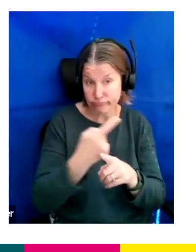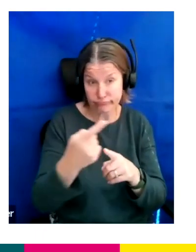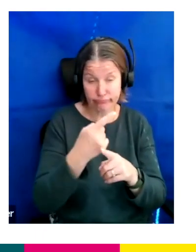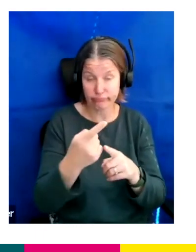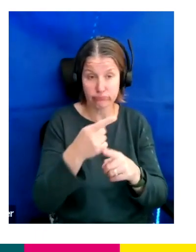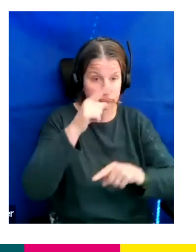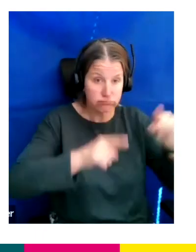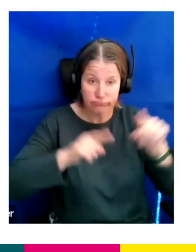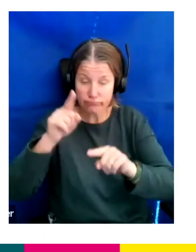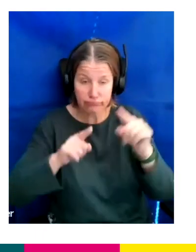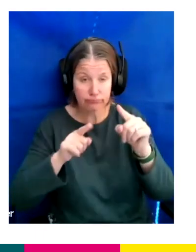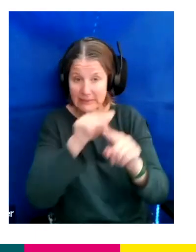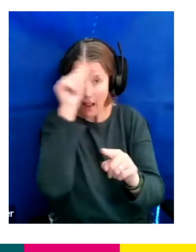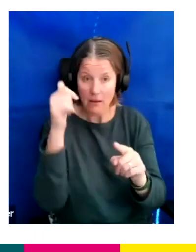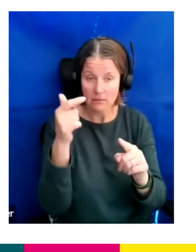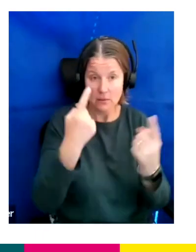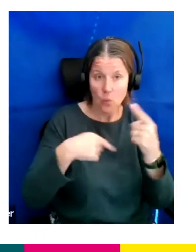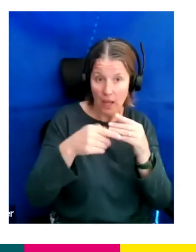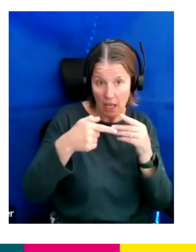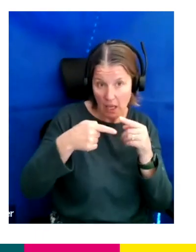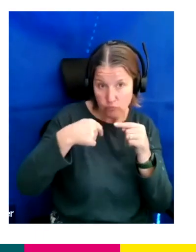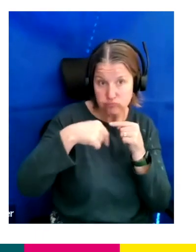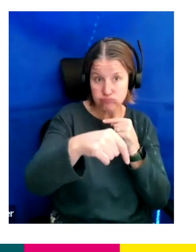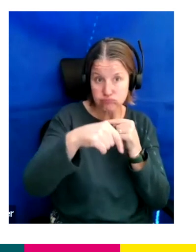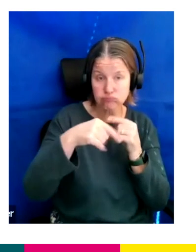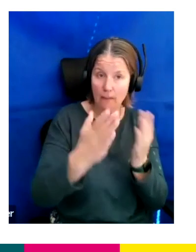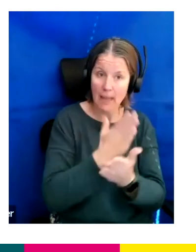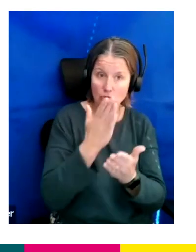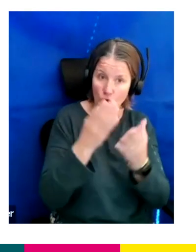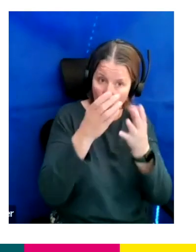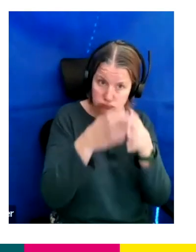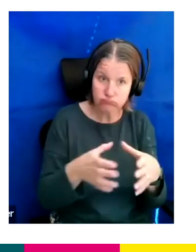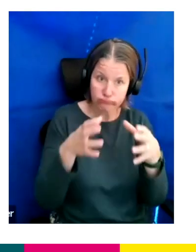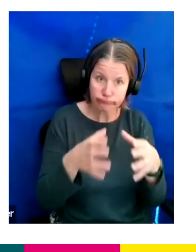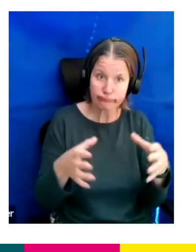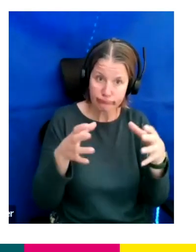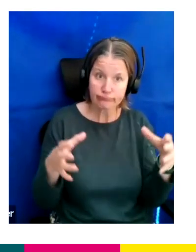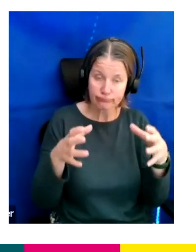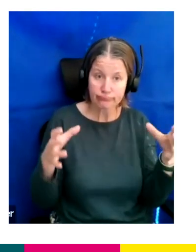the year We ensure that this is growing and our main aims is to ensure that Lifted is